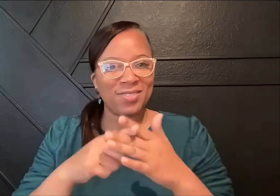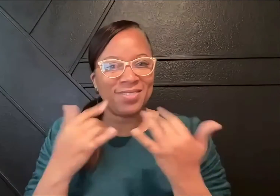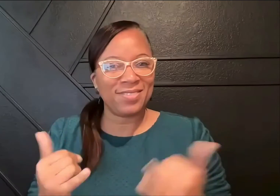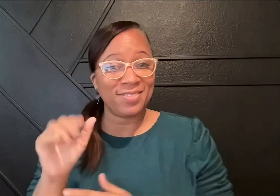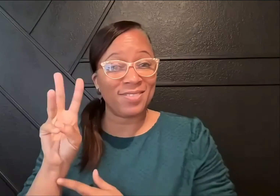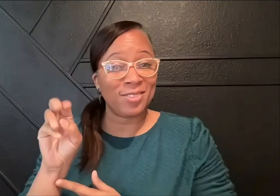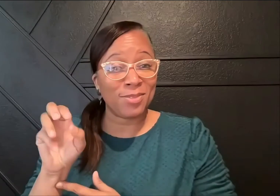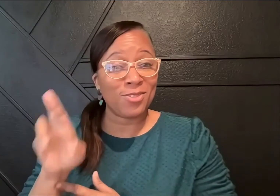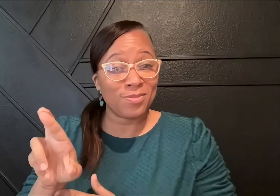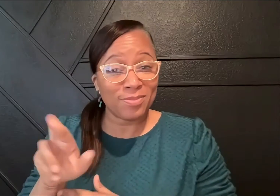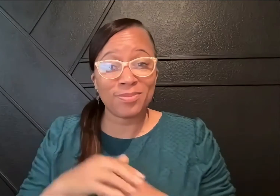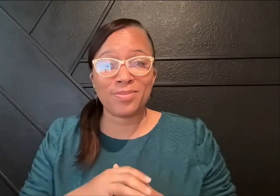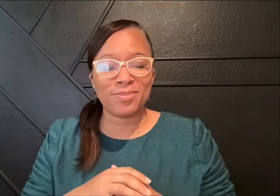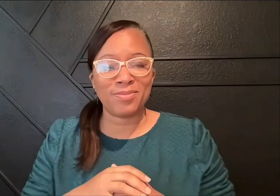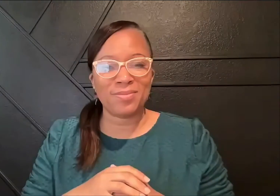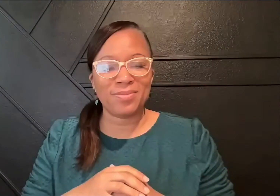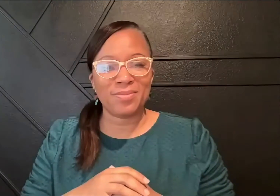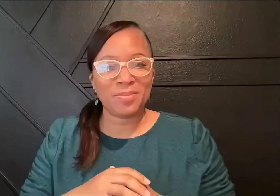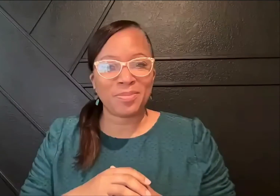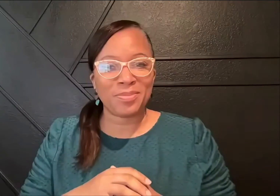We are ready to go ahead and begin the webinar.